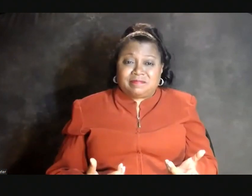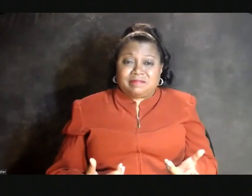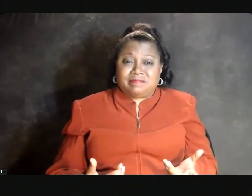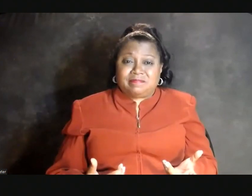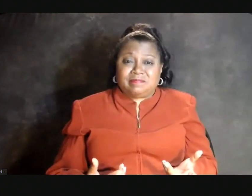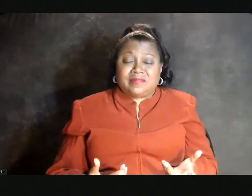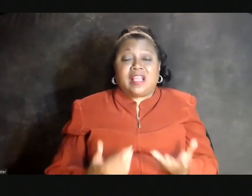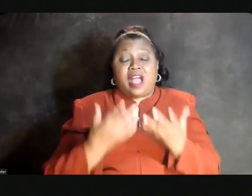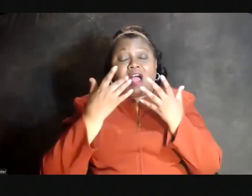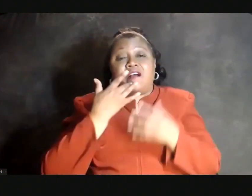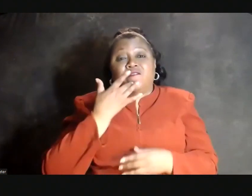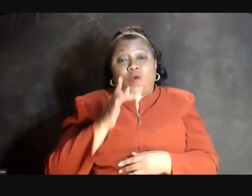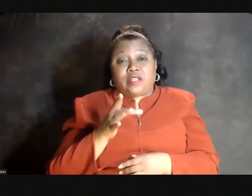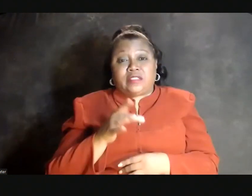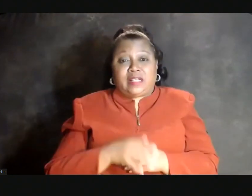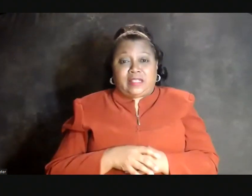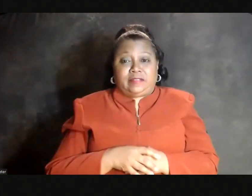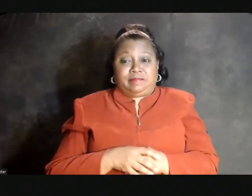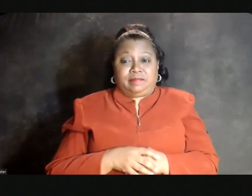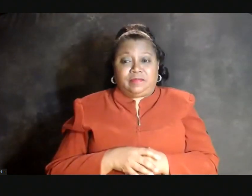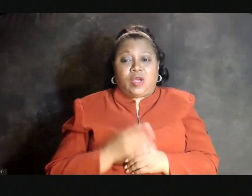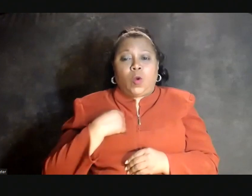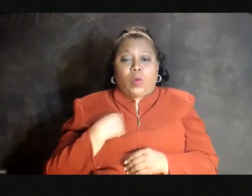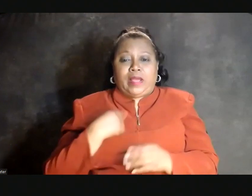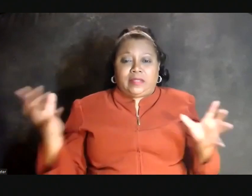Fortunately, we convene today as members